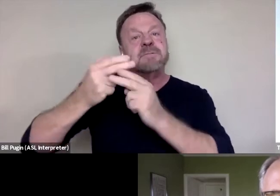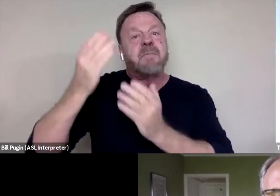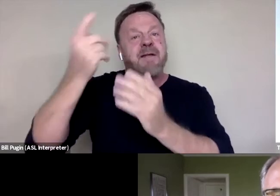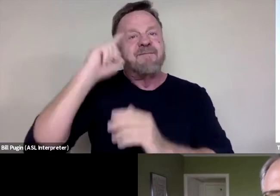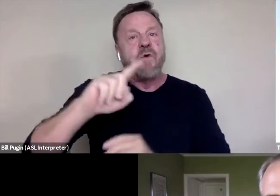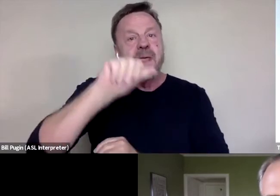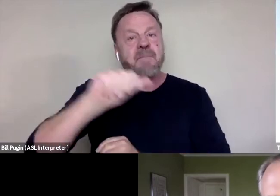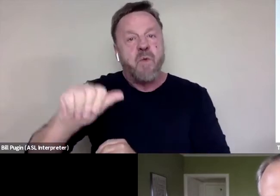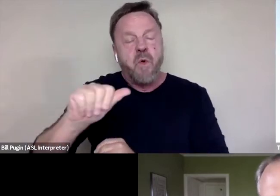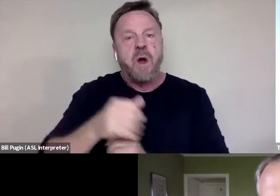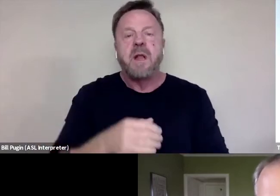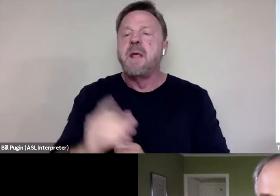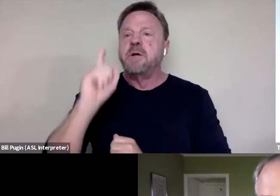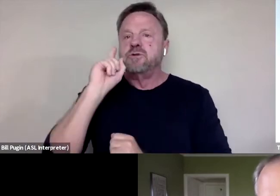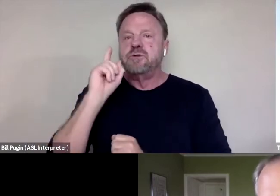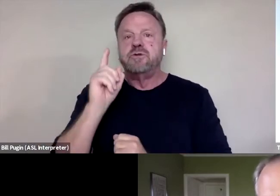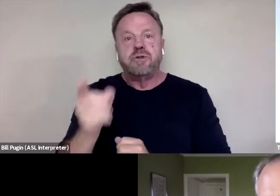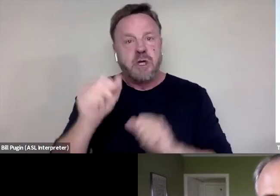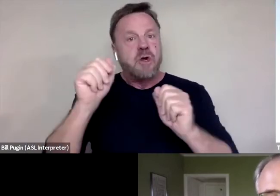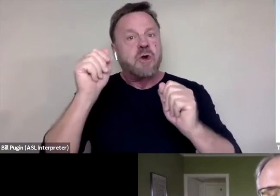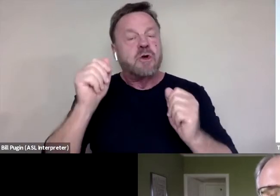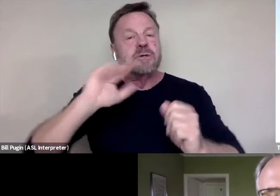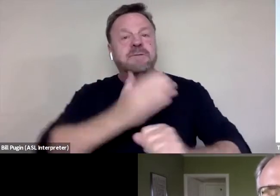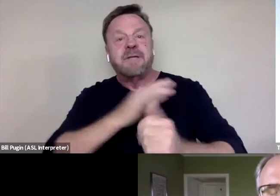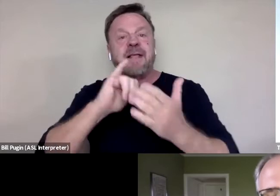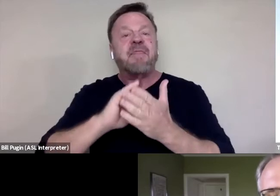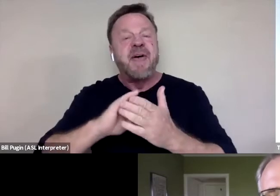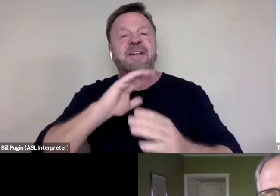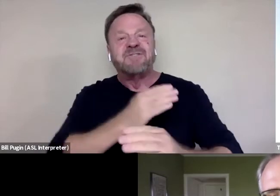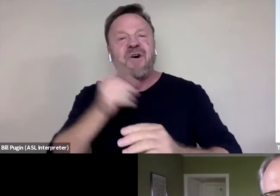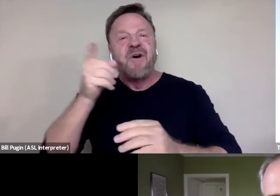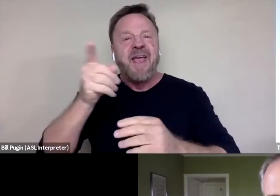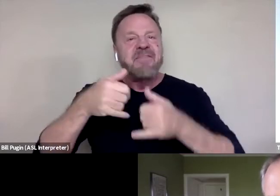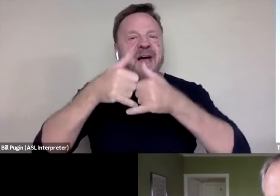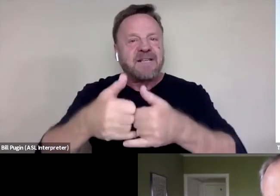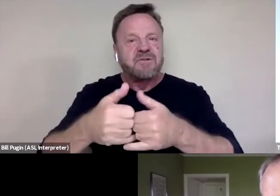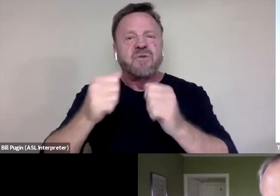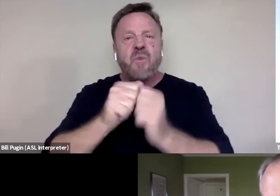and she was able to present that song at the Oscars with 50 survivors on stage,